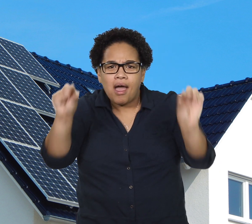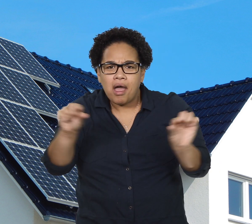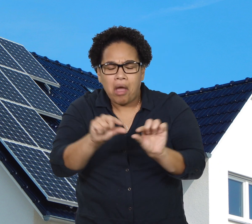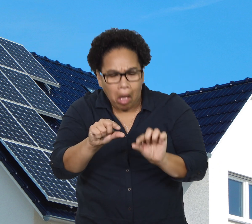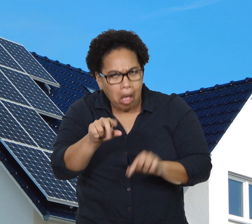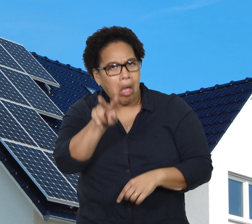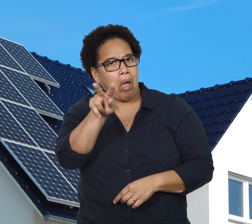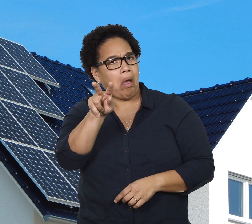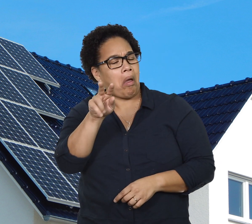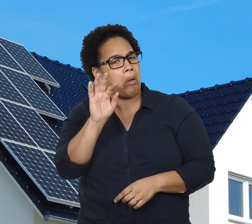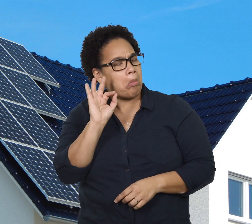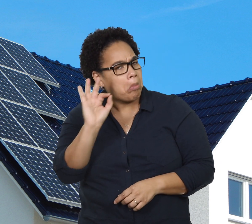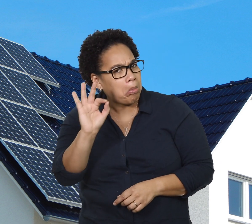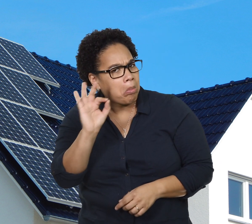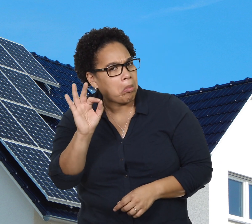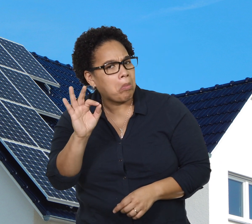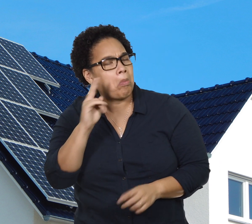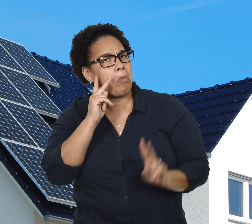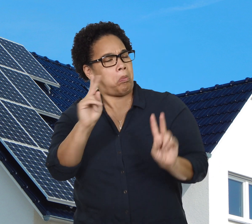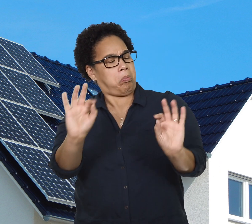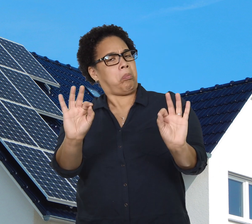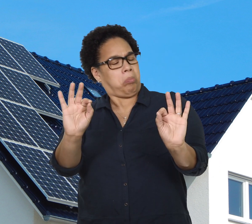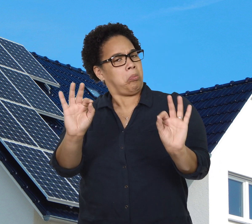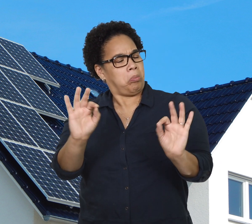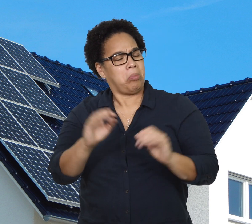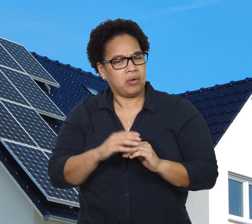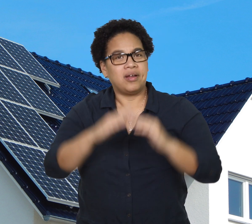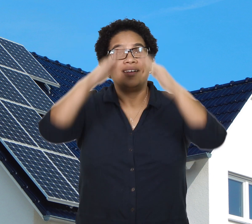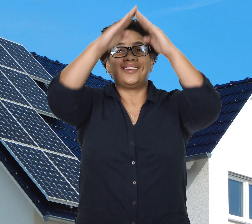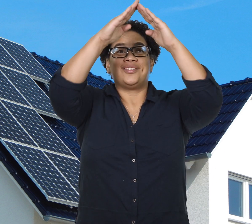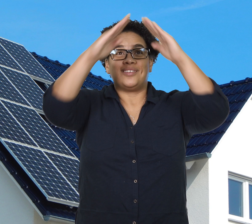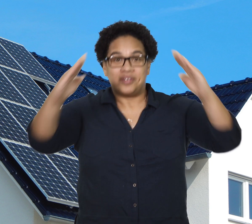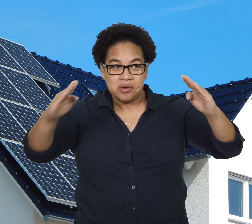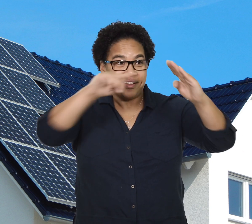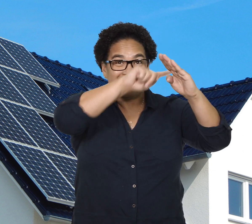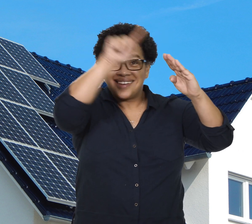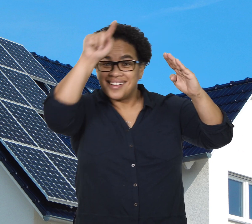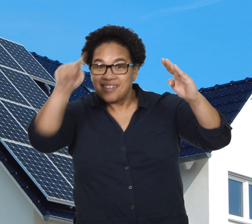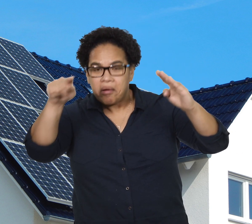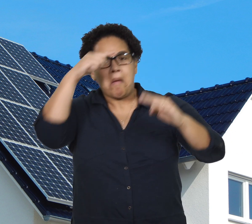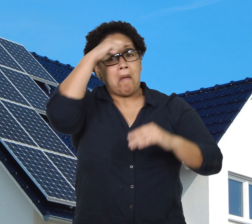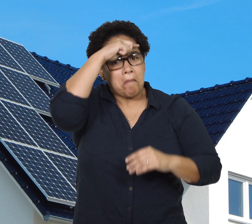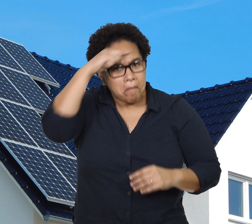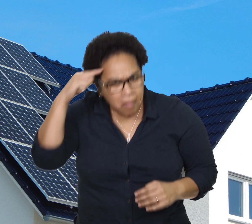and a black roof.